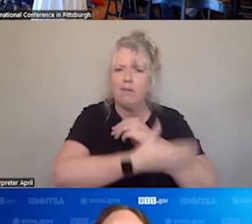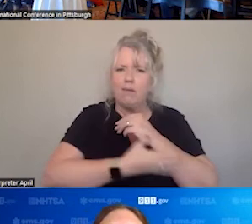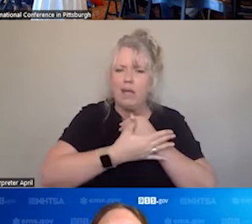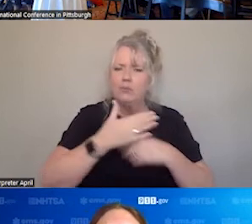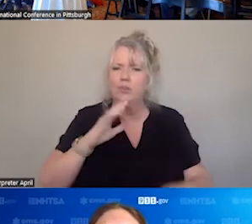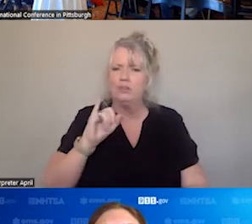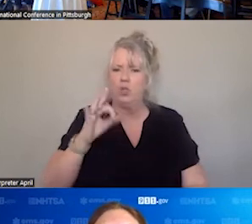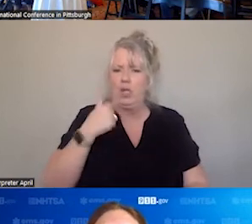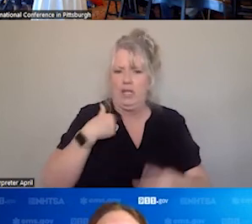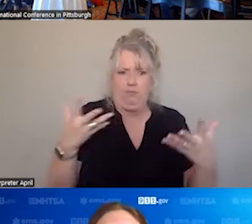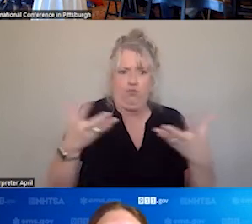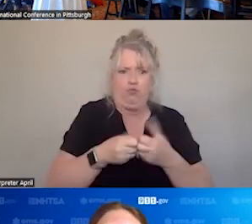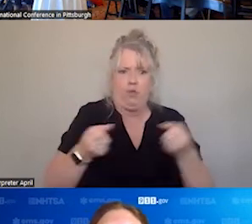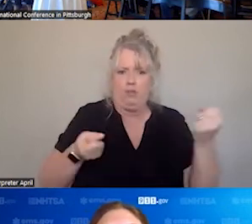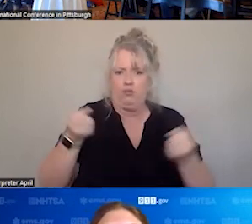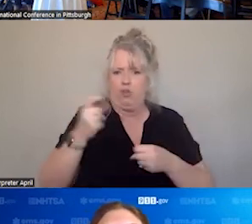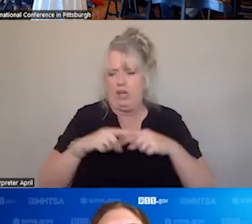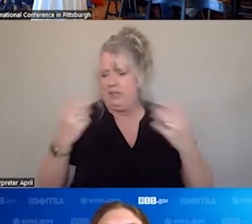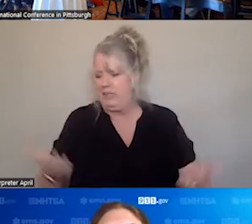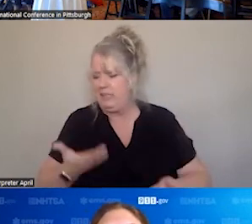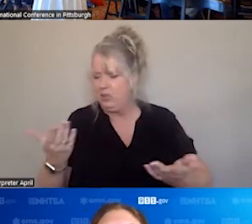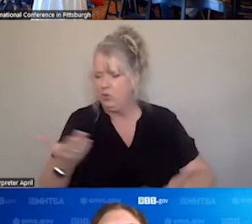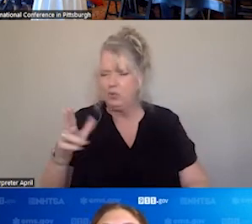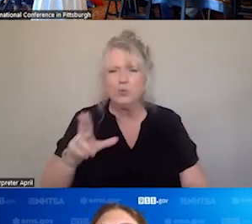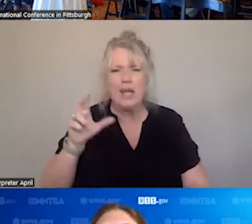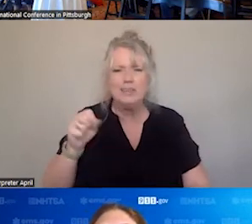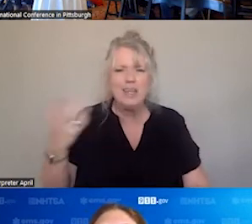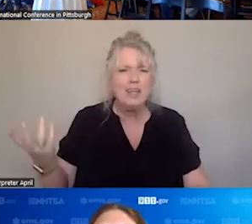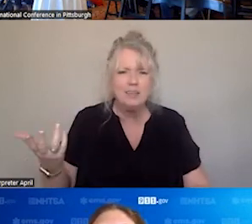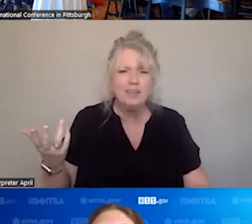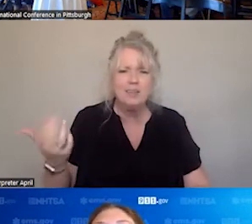CRASHED YOUR CAR ON A HIGHWAY HERE IN THE UNITED STATES, YOU WEREN'T AS LIKELY TO SURVIVE AS YOU